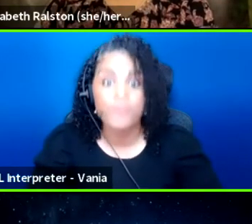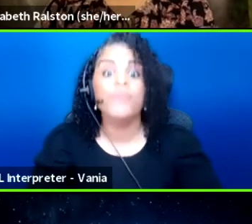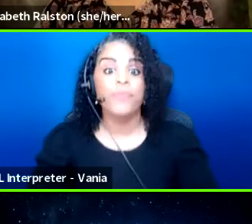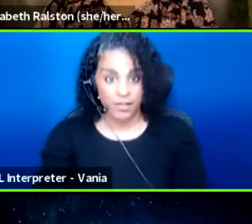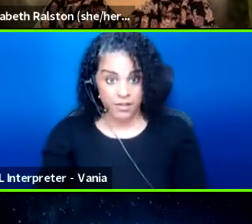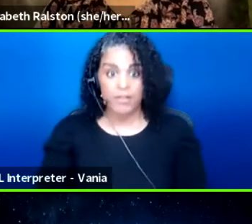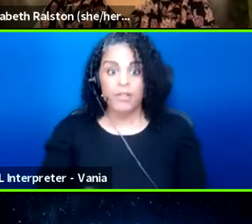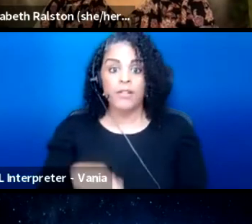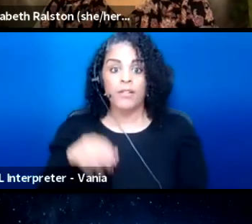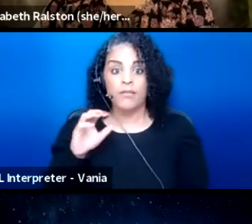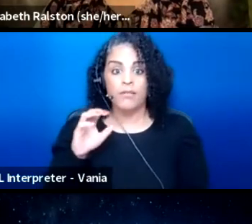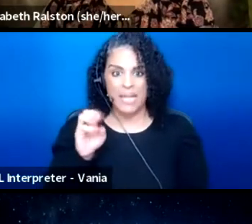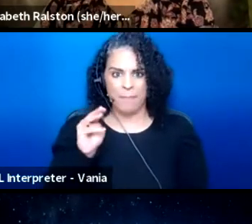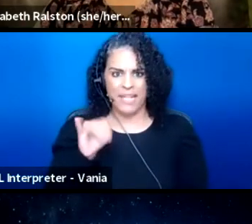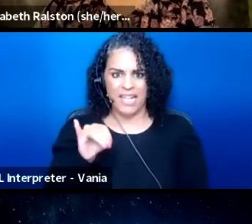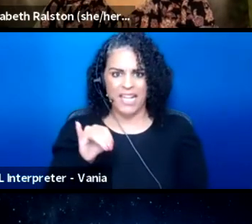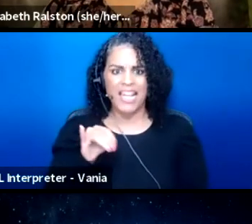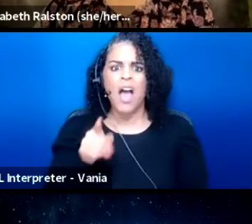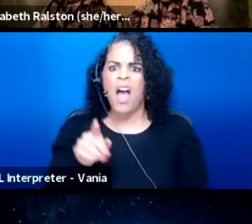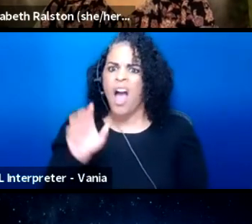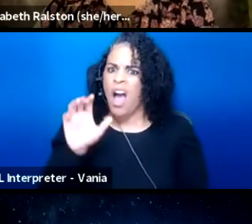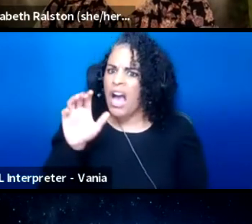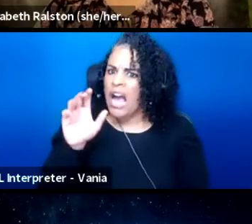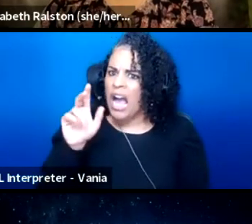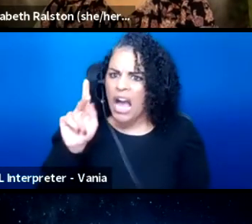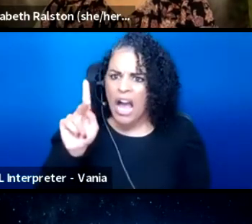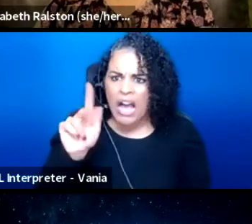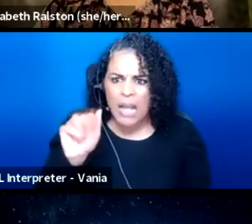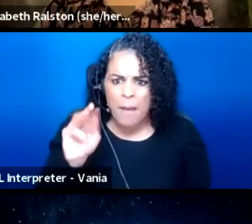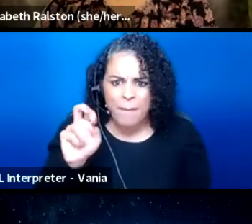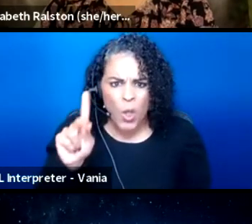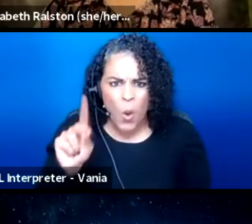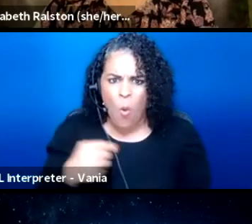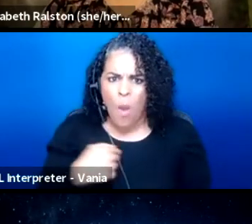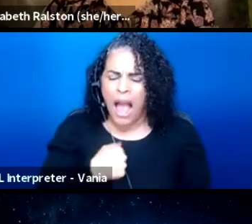Komeko, I'm so, so glad that you brought that up,